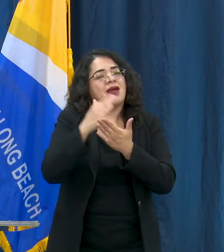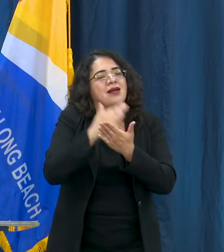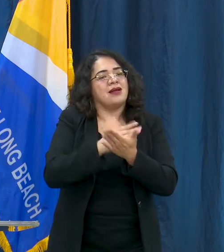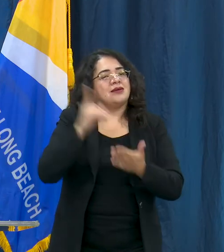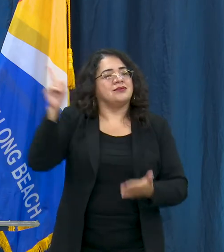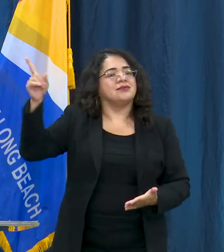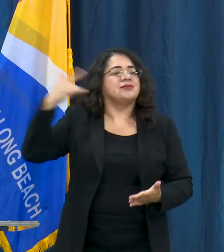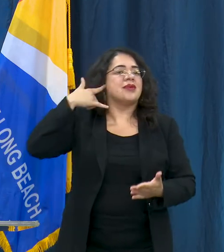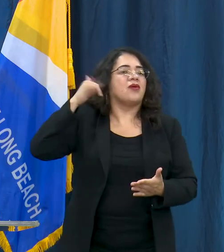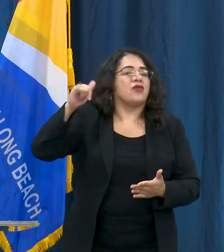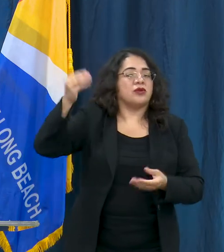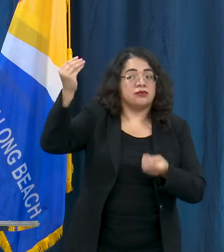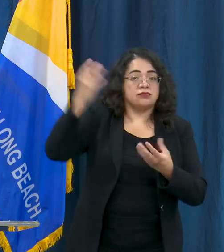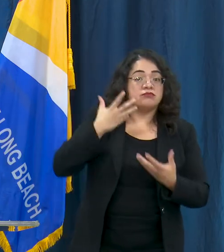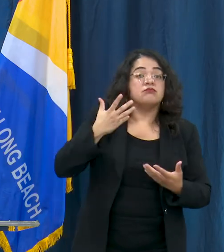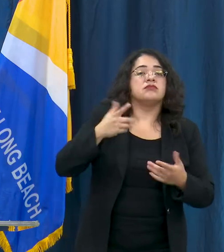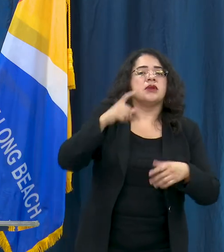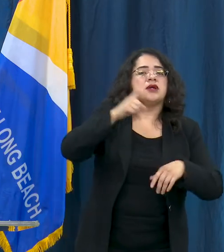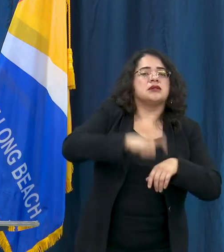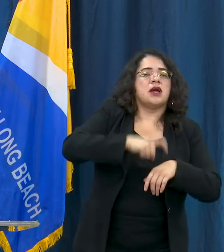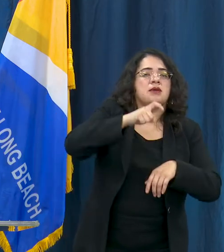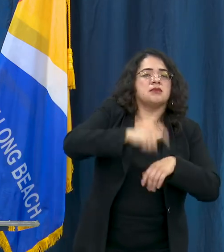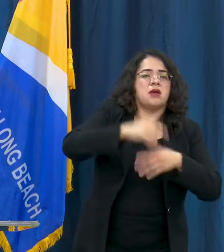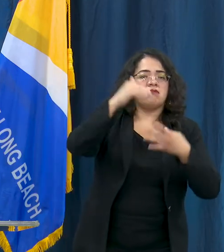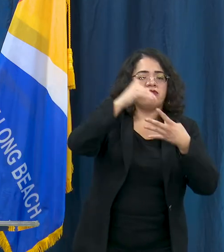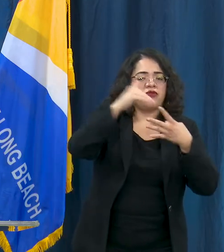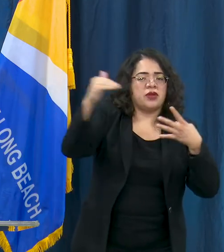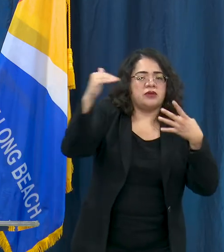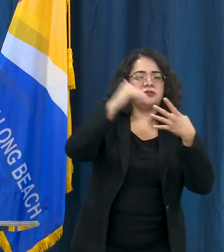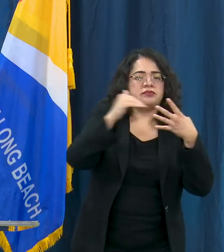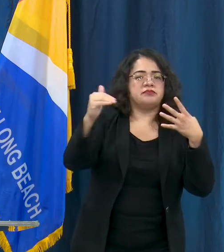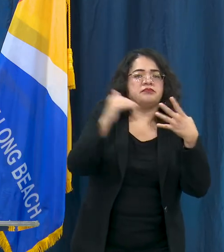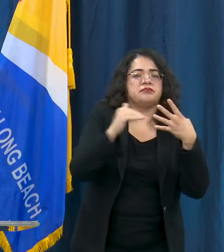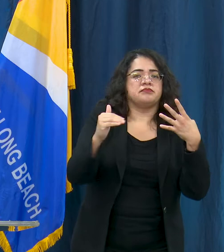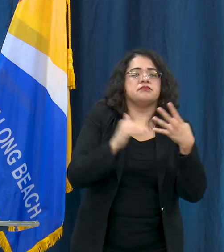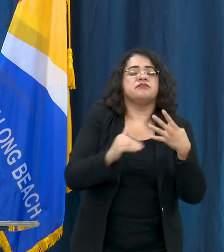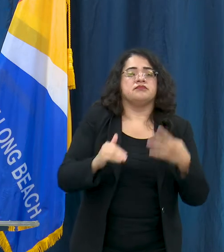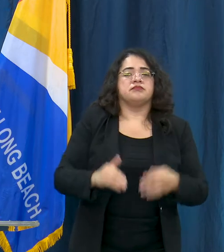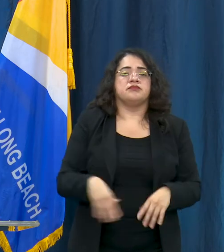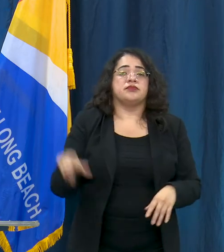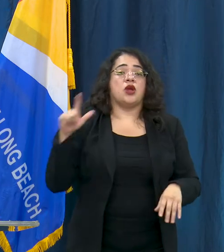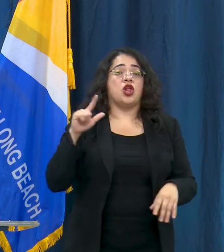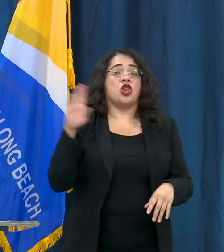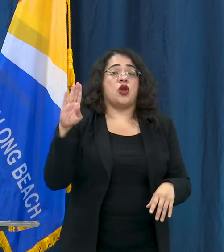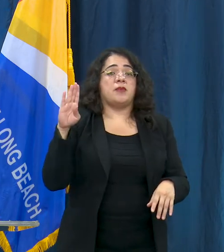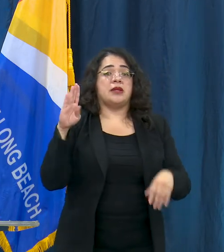the timeline as to what to reopen and when. Long Beach uh and the county have actually moved